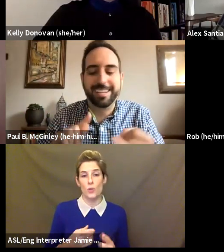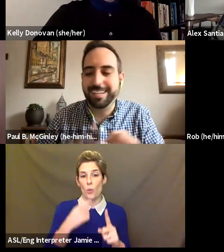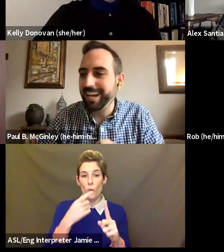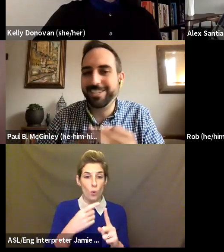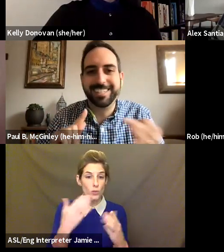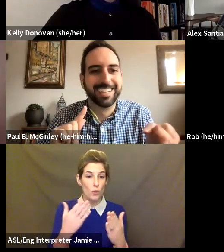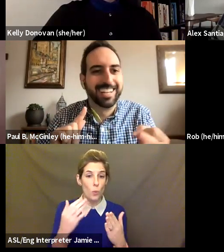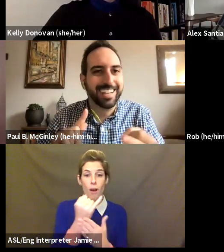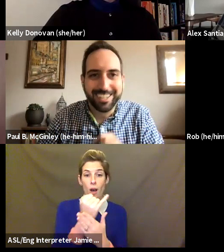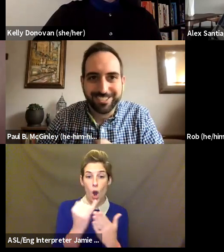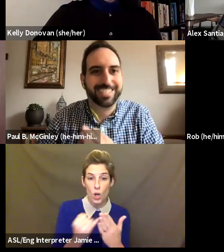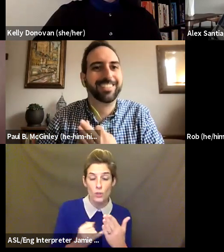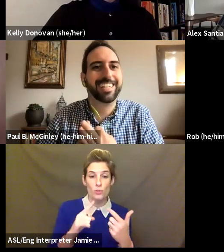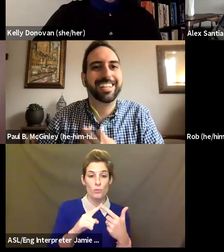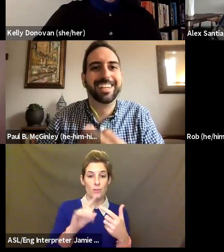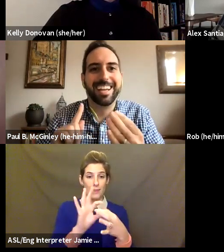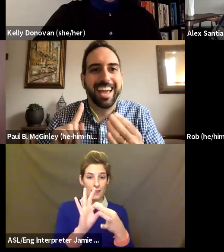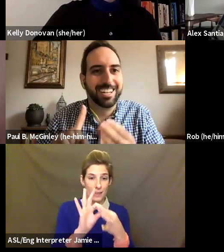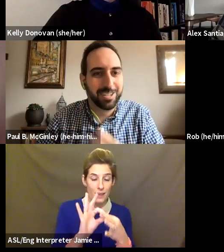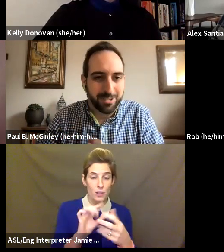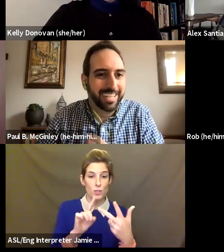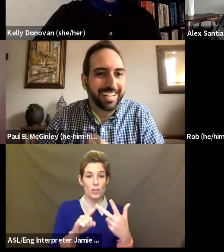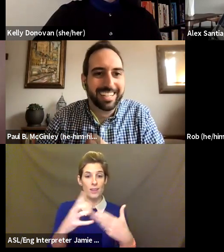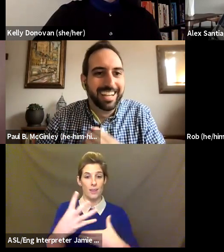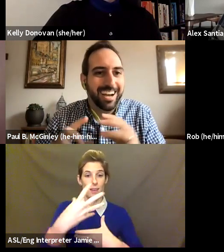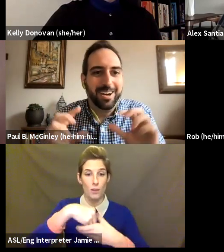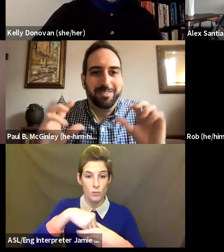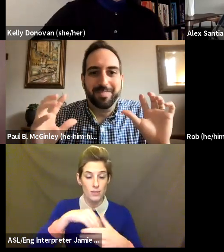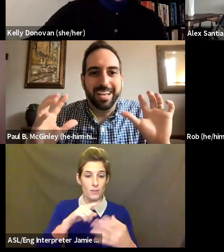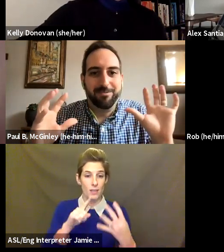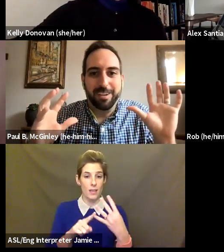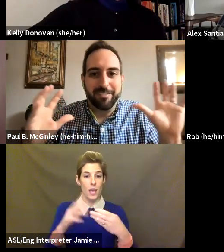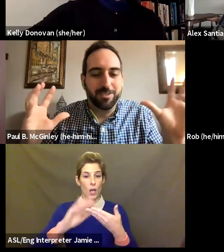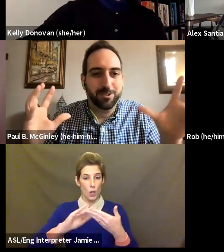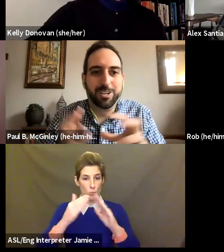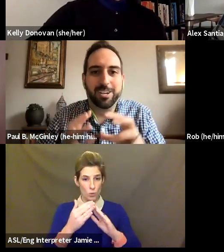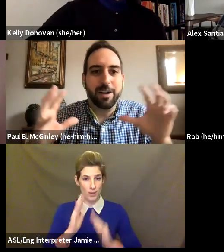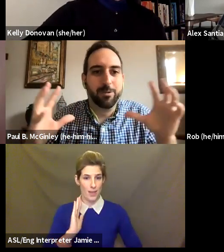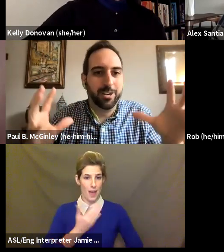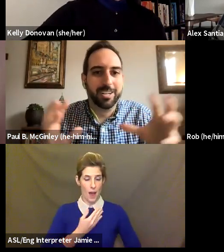connection, inclusivity, and community. And if those are our,